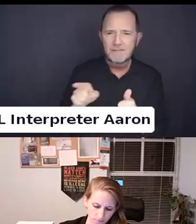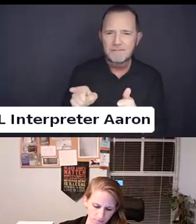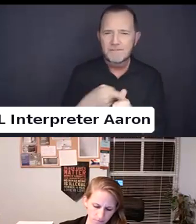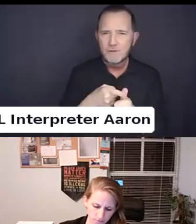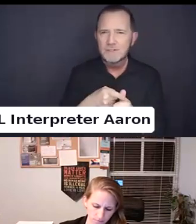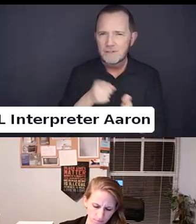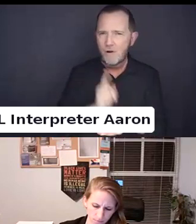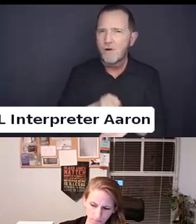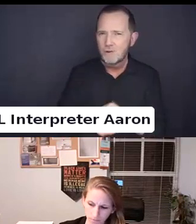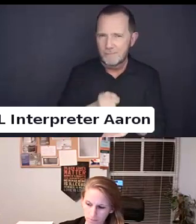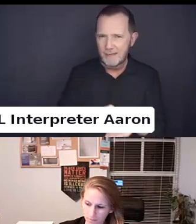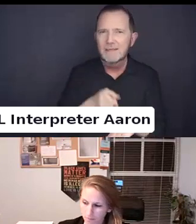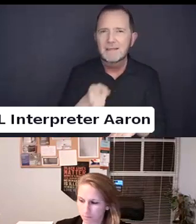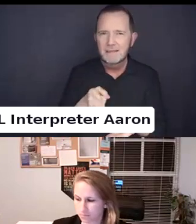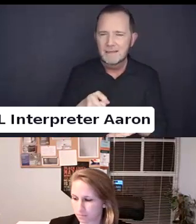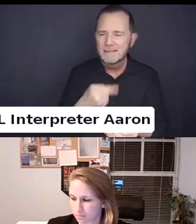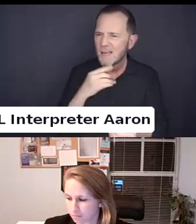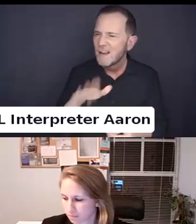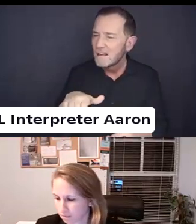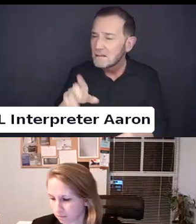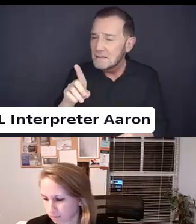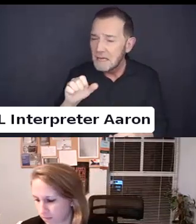That the DSM had changed and our views had changed.